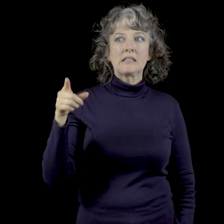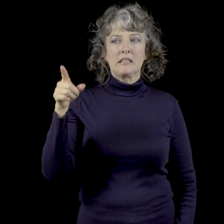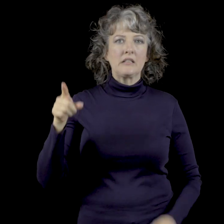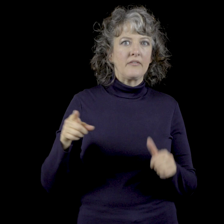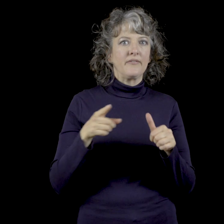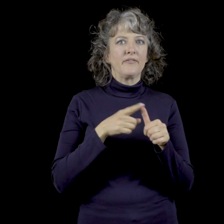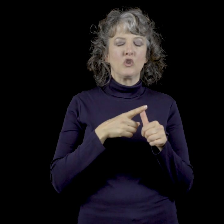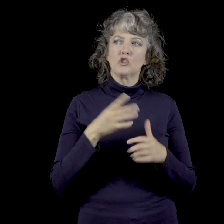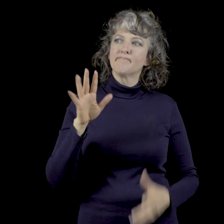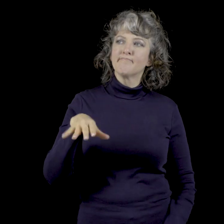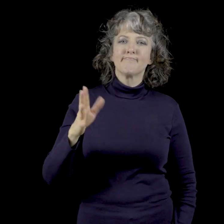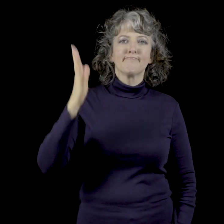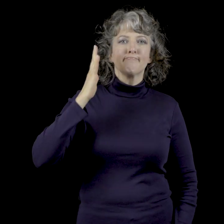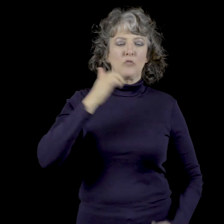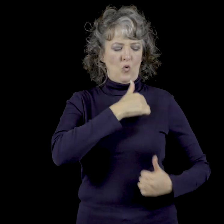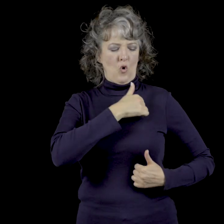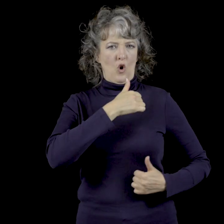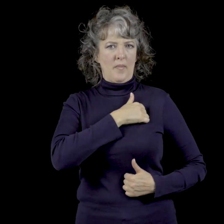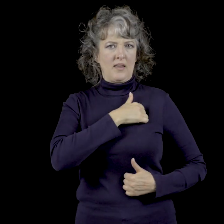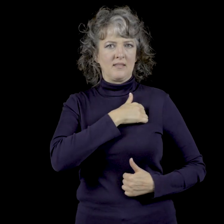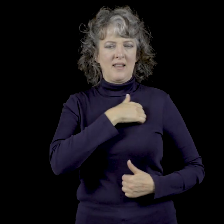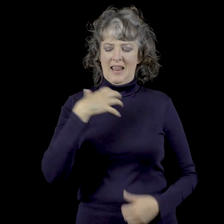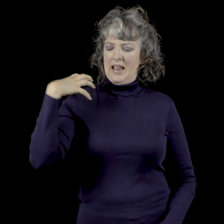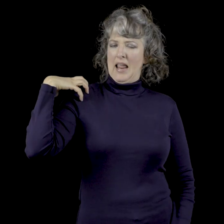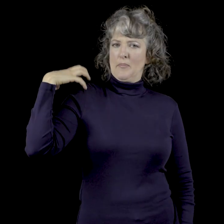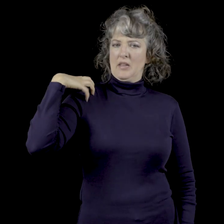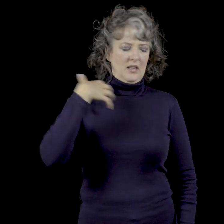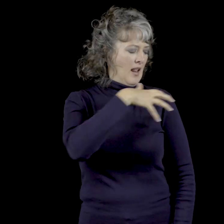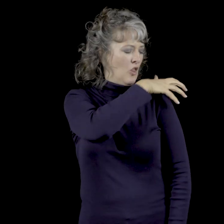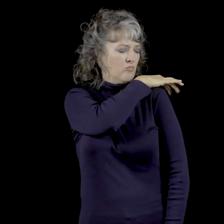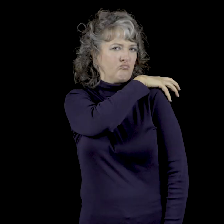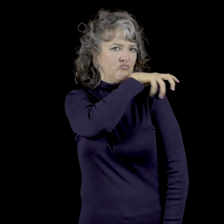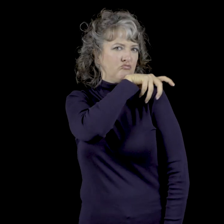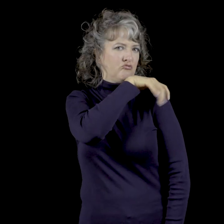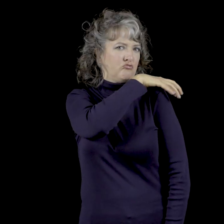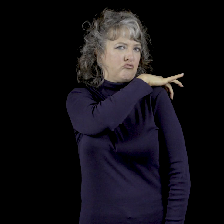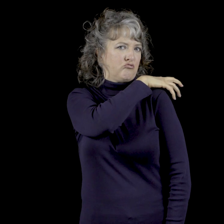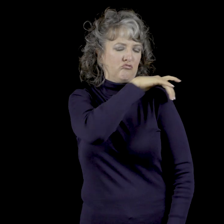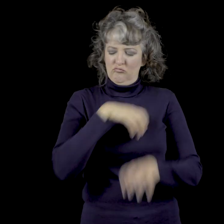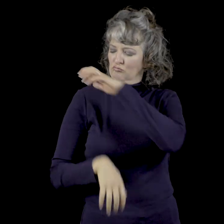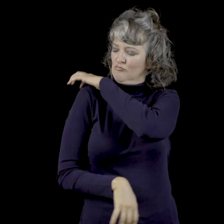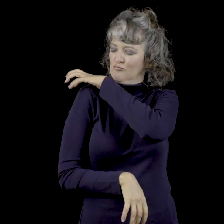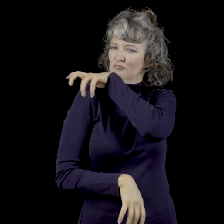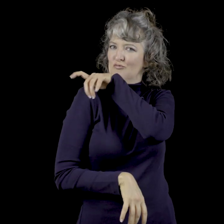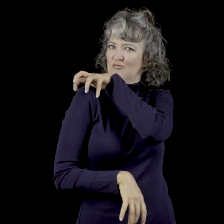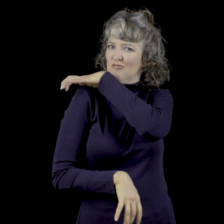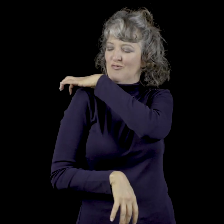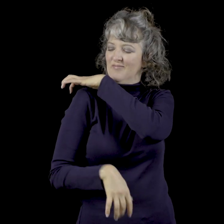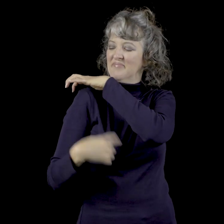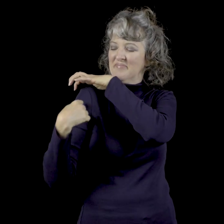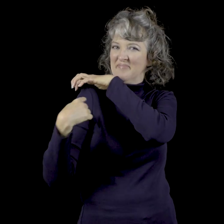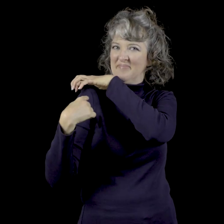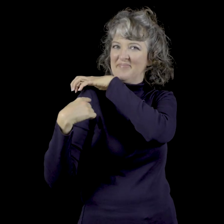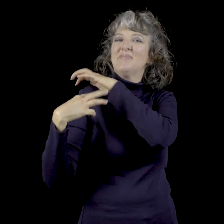As one of the few firsts, back in the army as a captain, he wore the epaulette upon his uniform.